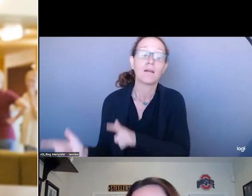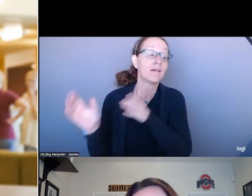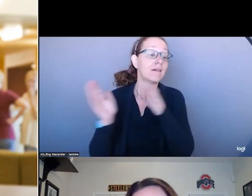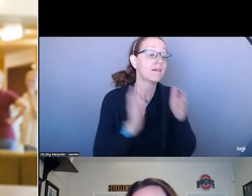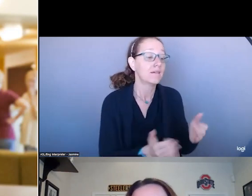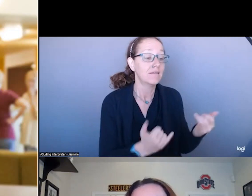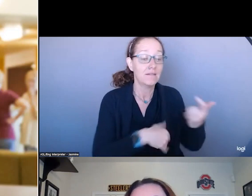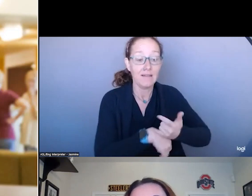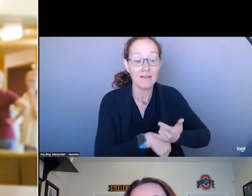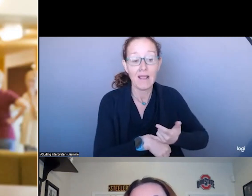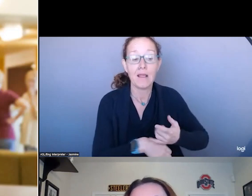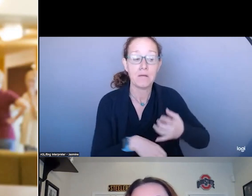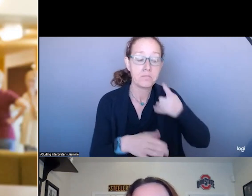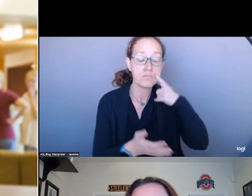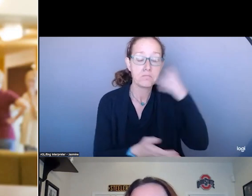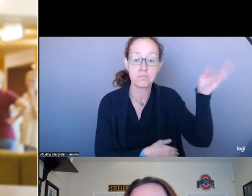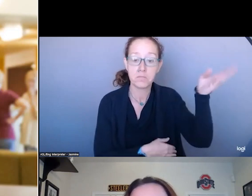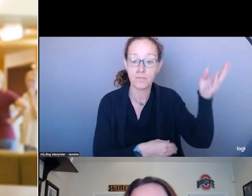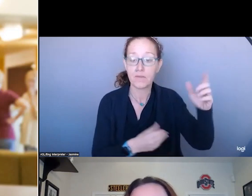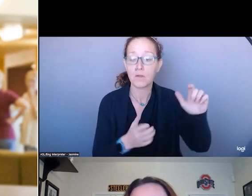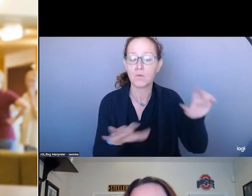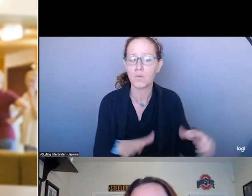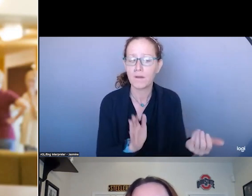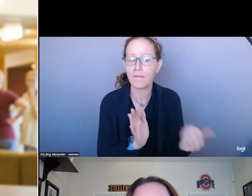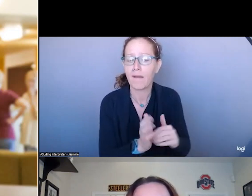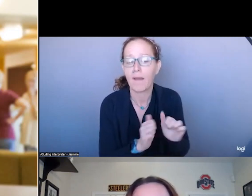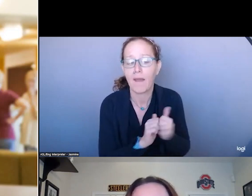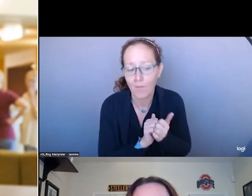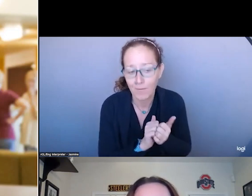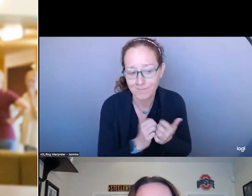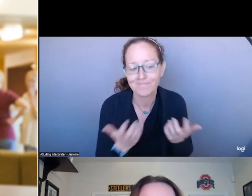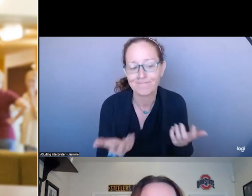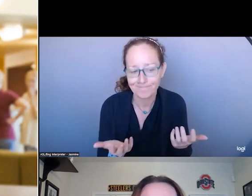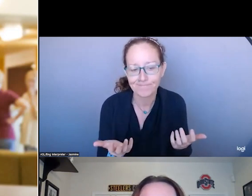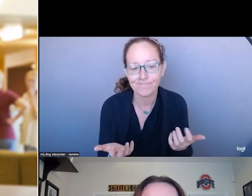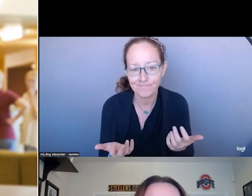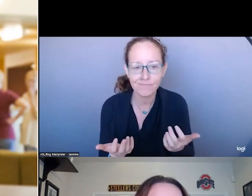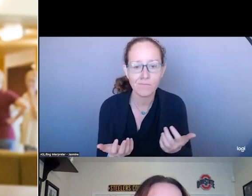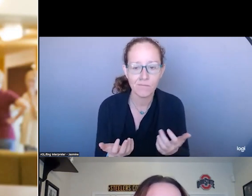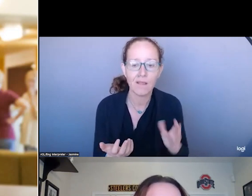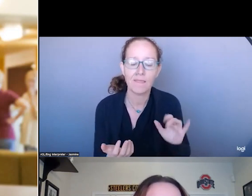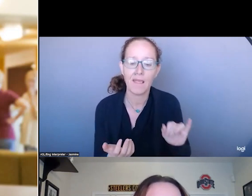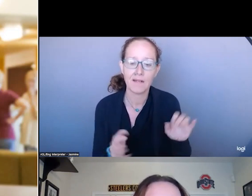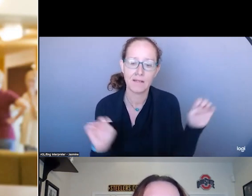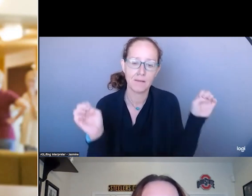AGAIN AND HOW IS OUR EMERGENCY BEHAVIOR AL HEALTH TRANSFORMING AND HOW DO WE CONTINUE